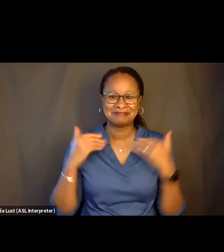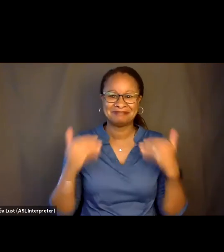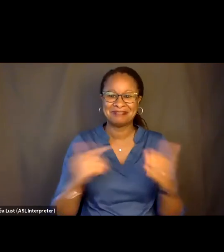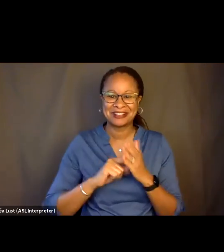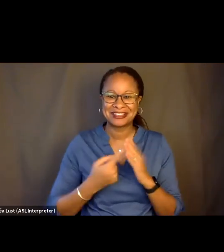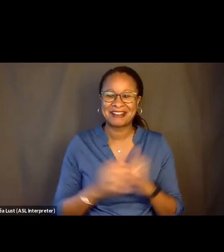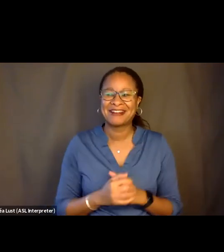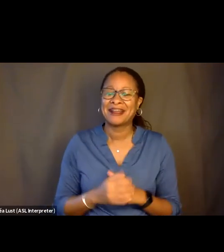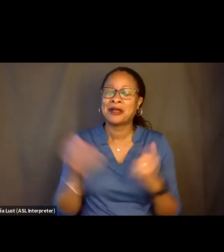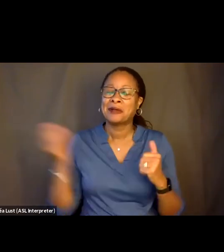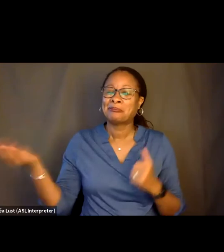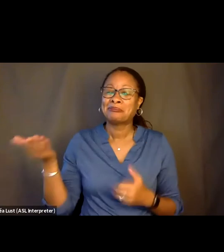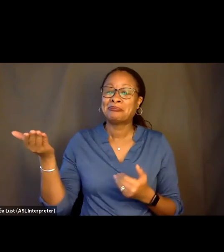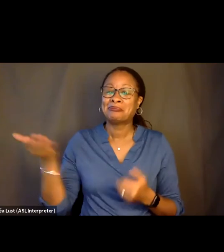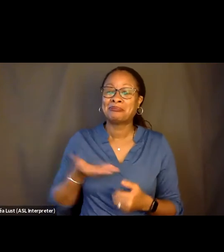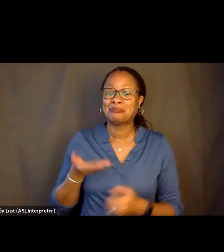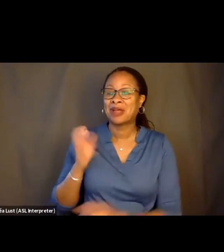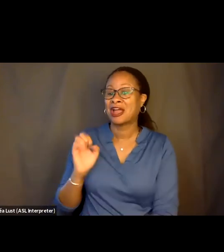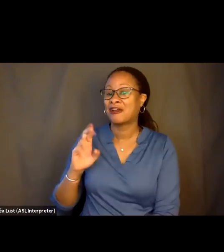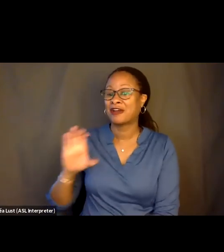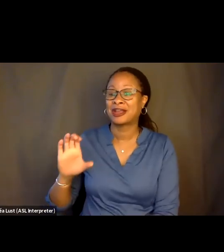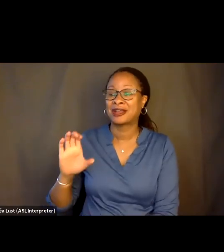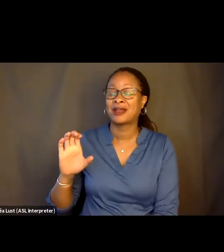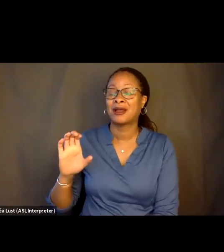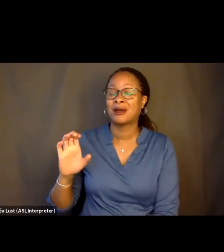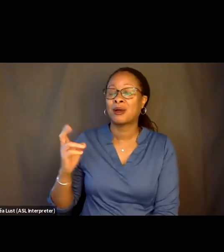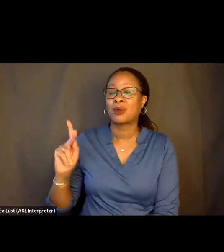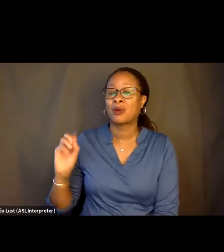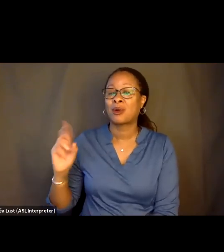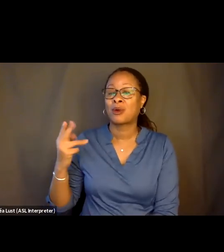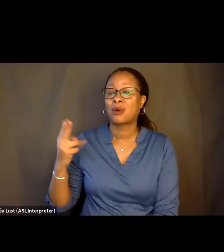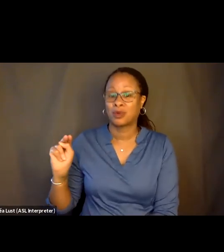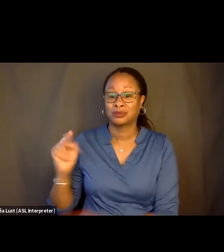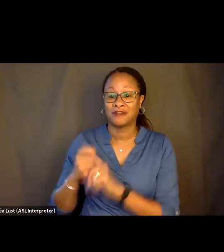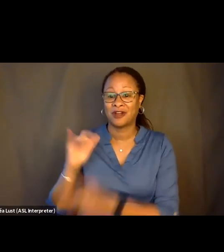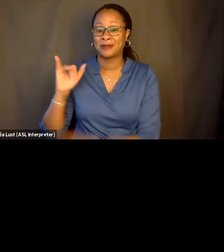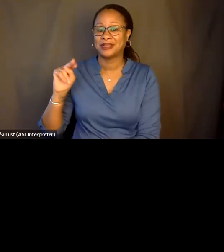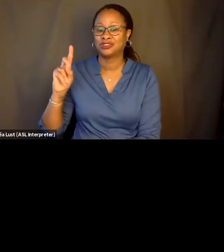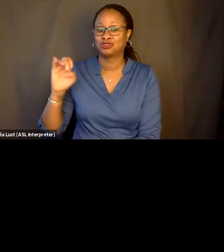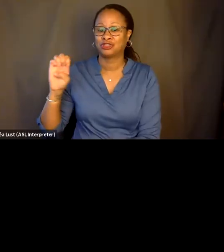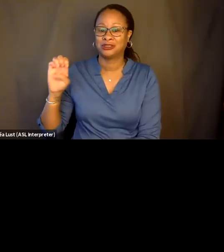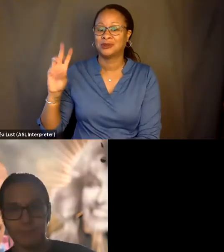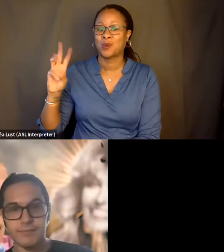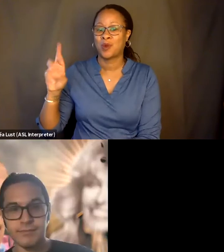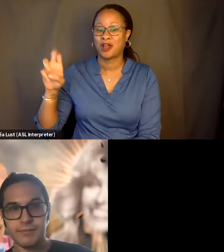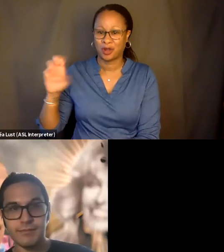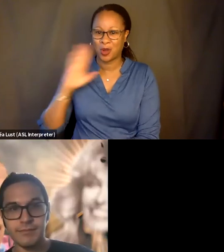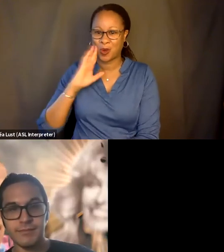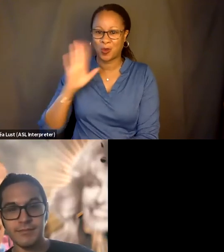Let me bring in, here, Eric Kohn from IndieWire, who's going to be our intrepid moderator for this conversation.